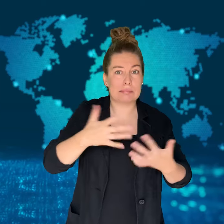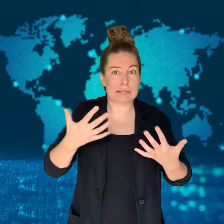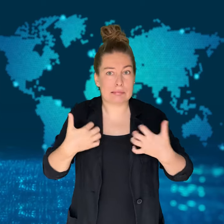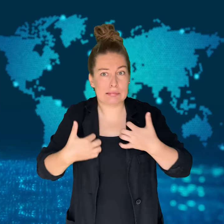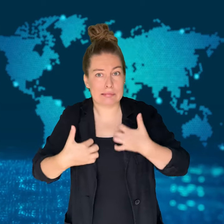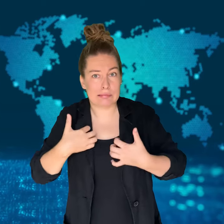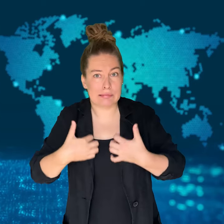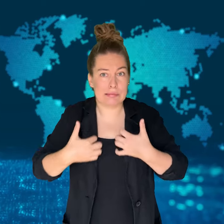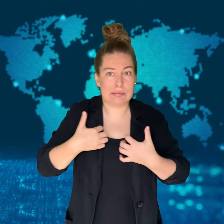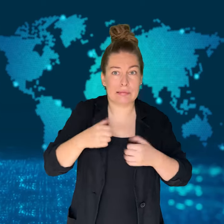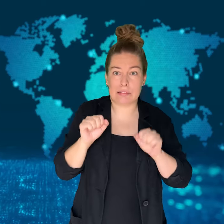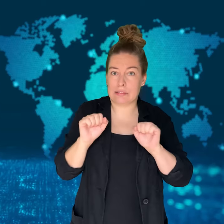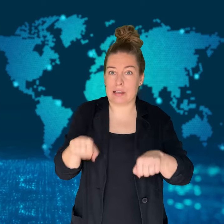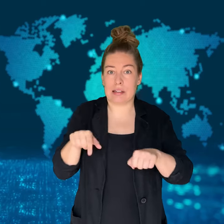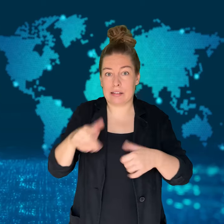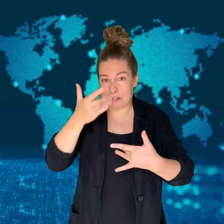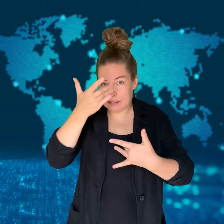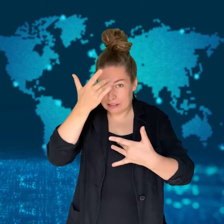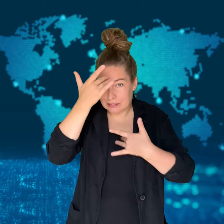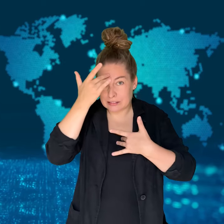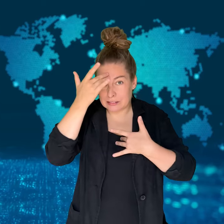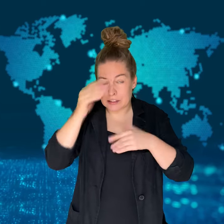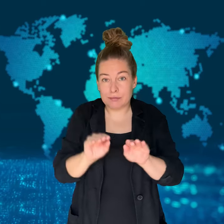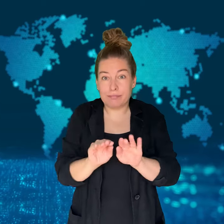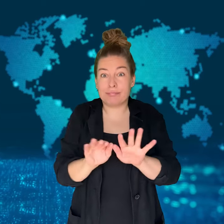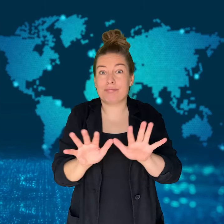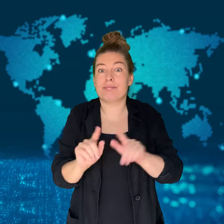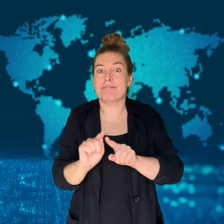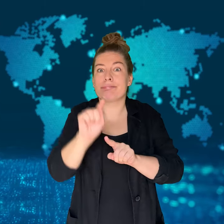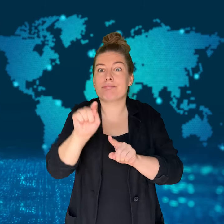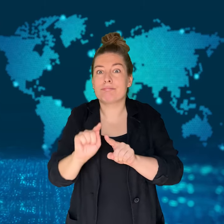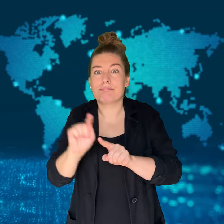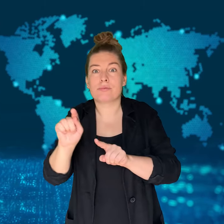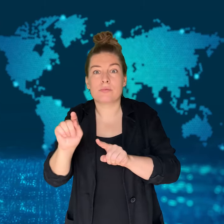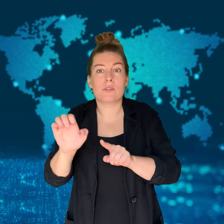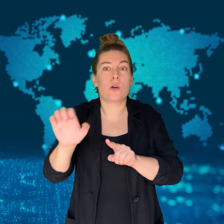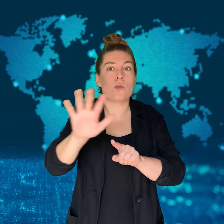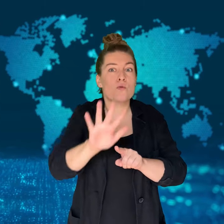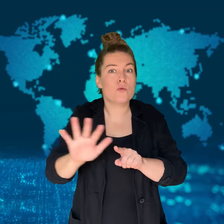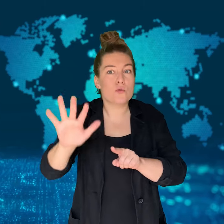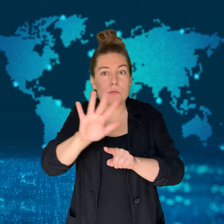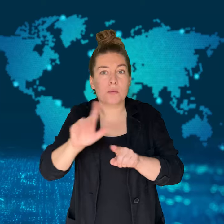the virus could spill into Europe and around the world.